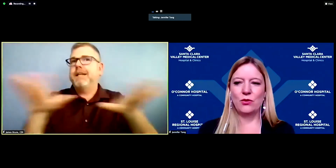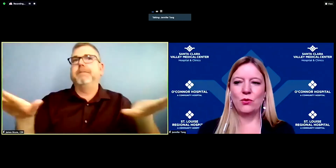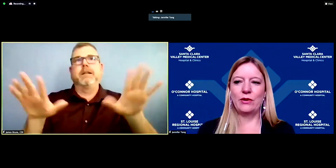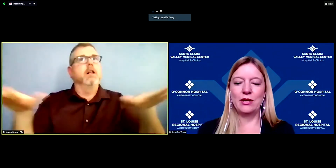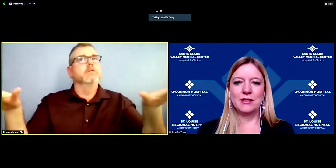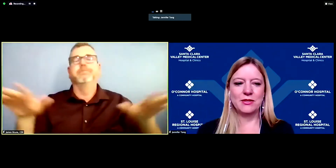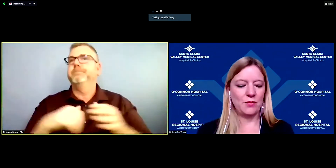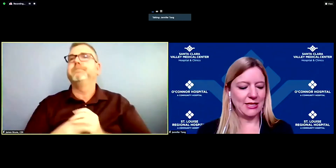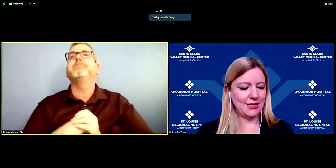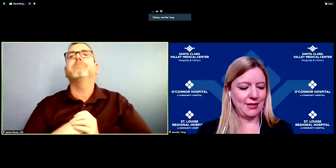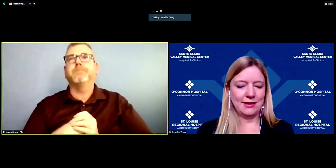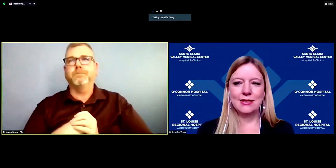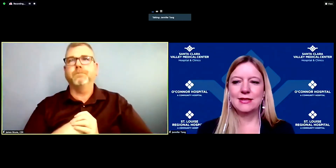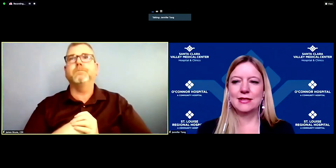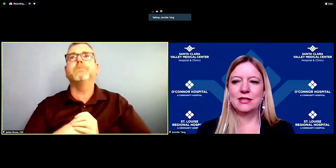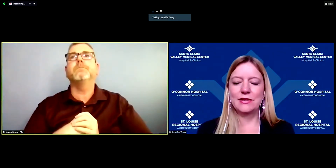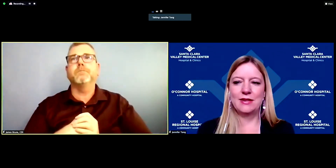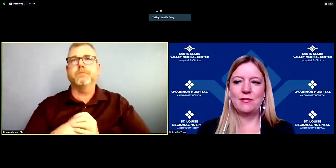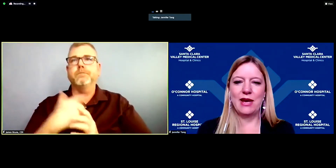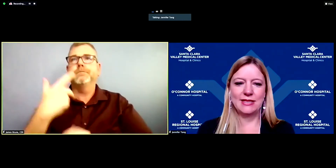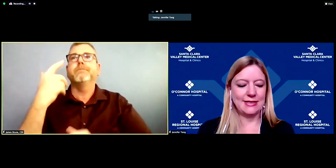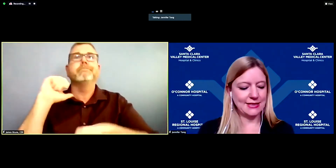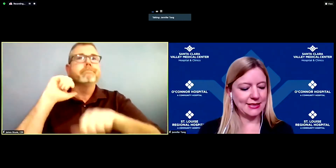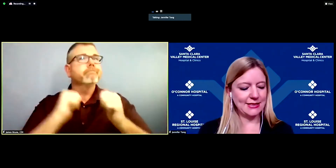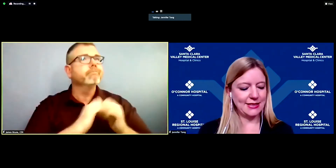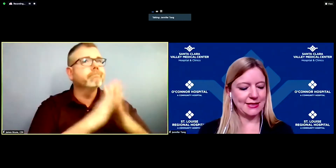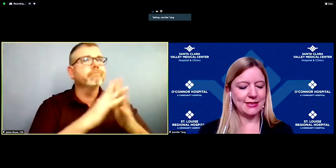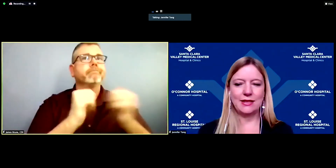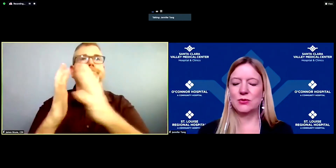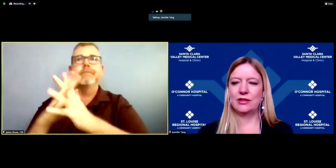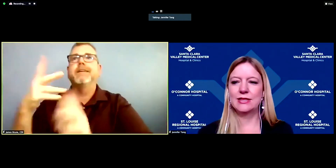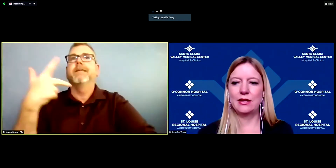while we also maintain significant mass testing sites, as well as,